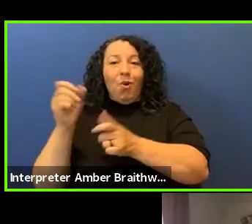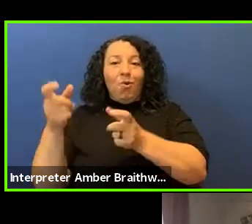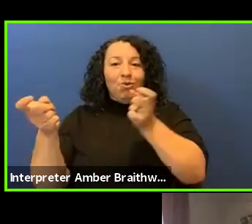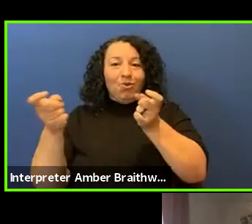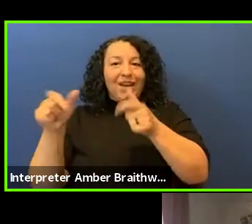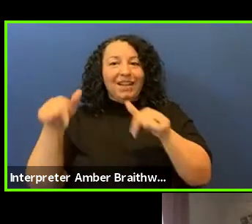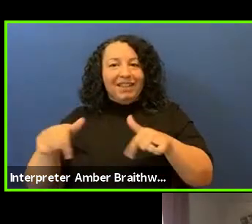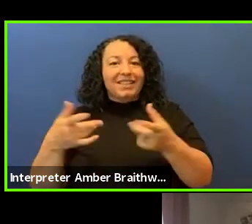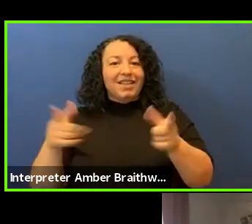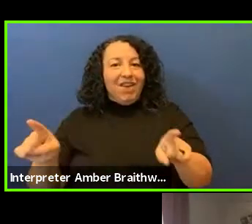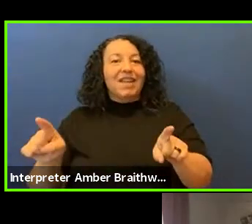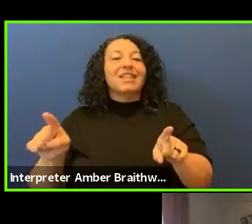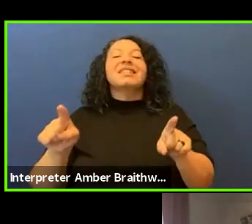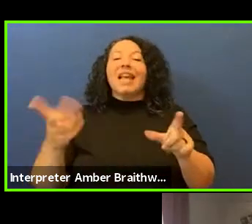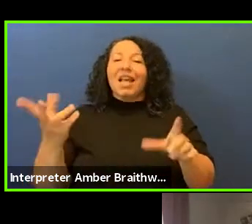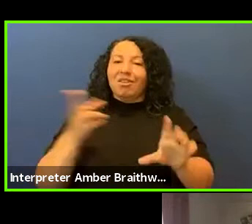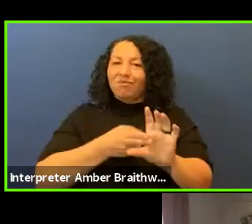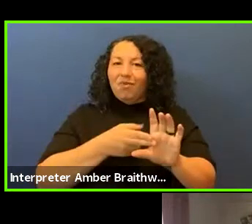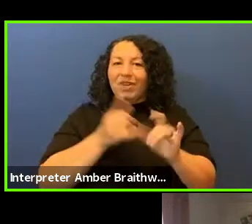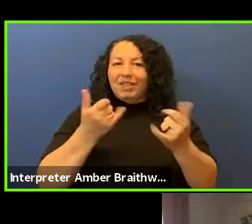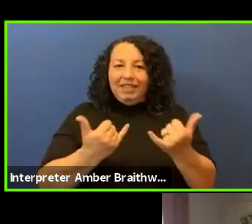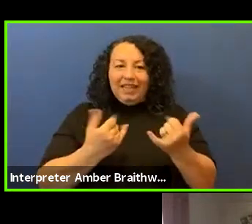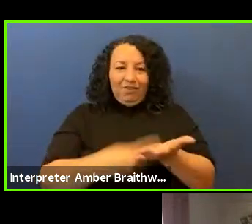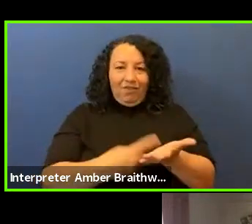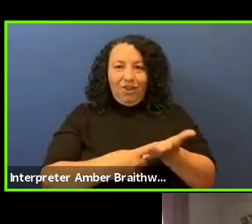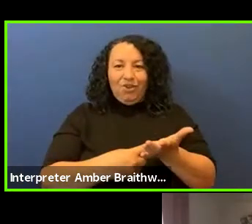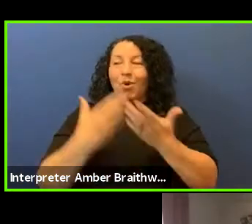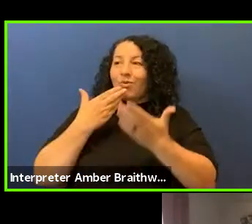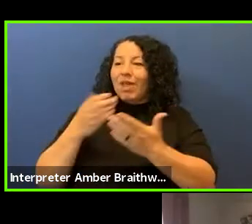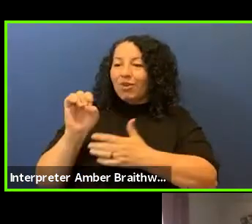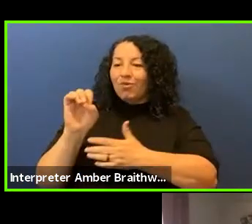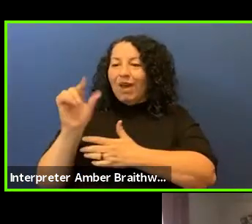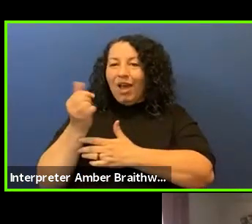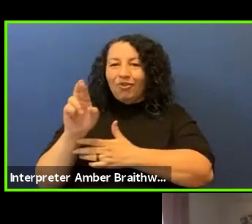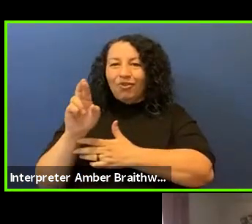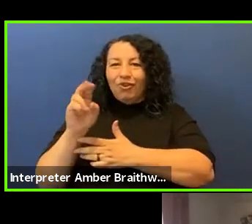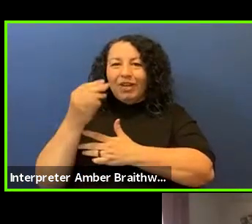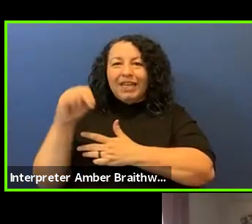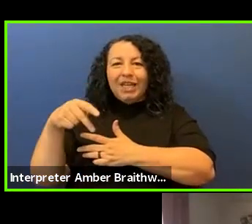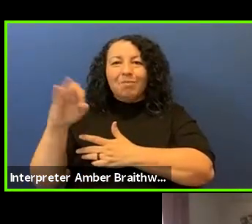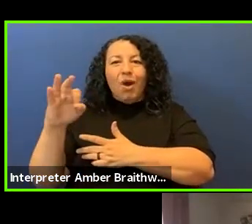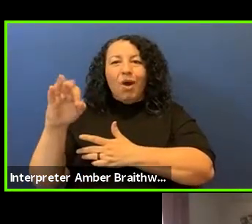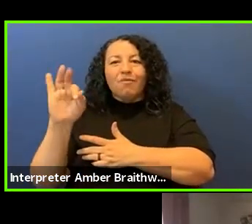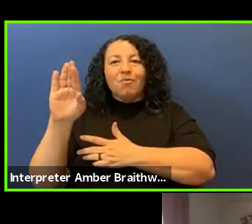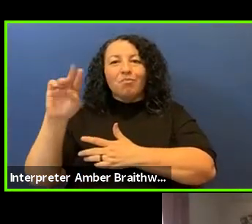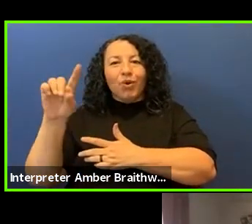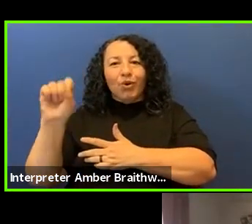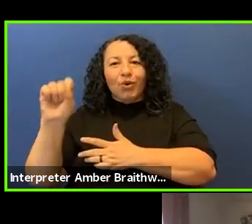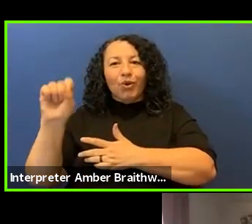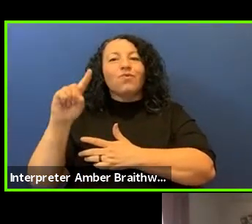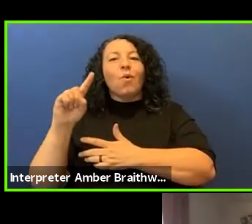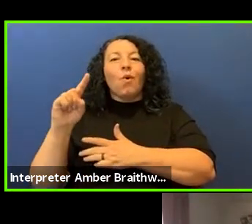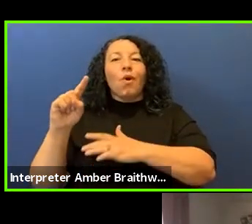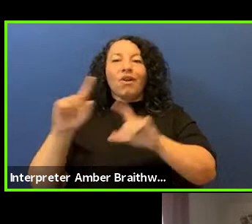I also want to thank Edgar Heap of Birds for, in the cover art, listing Bear Butte first.